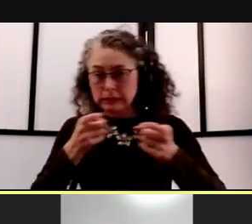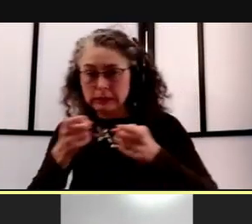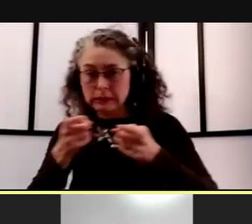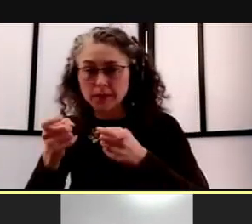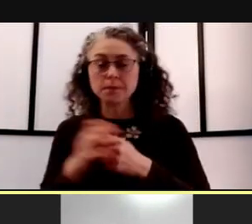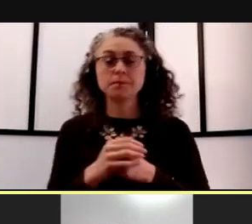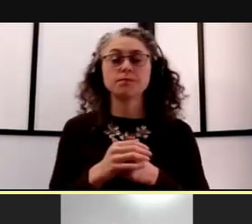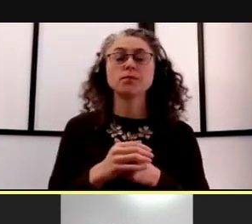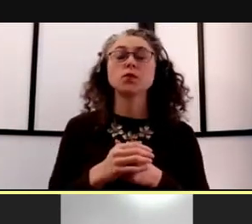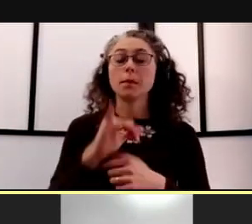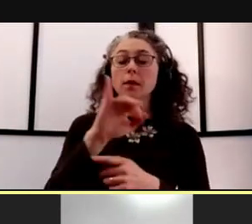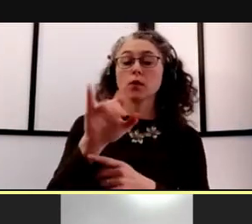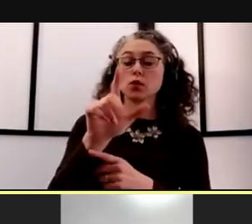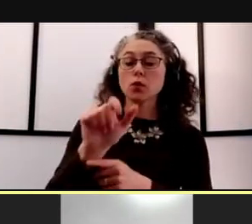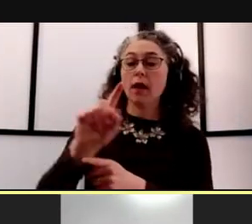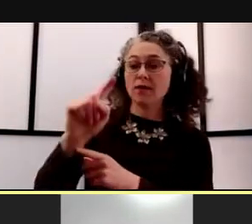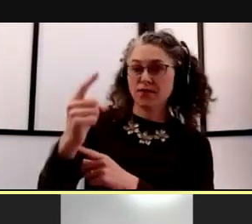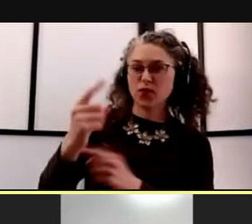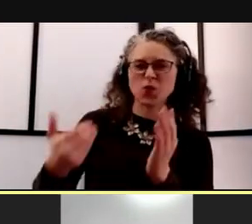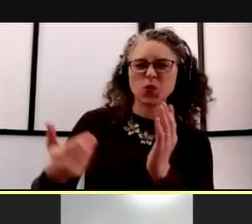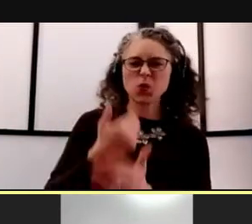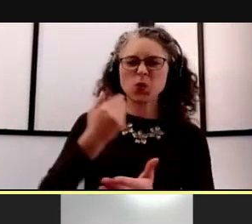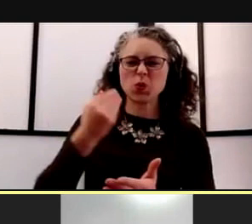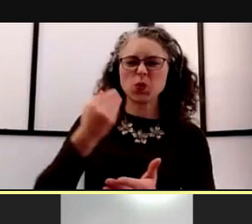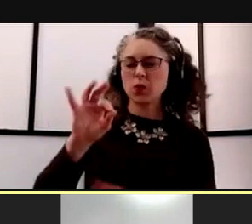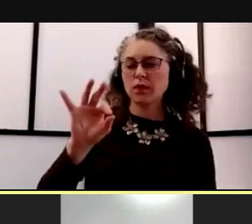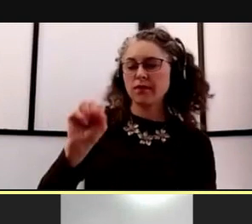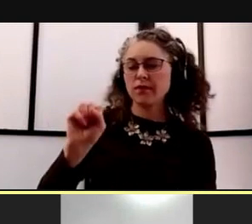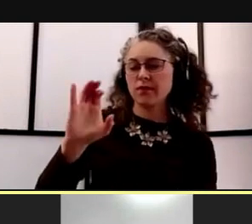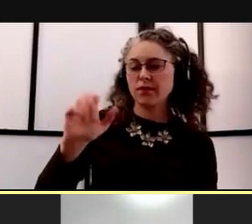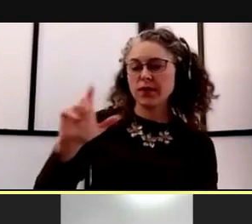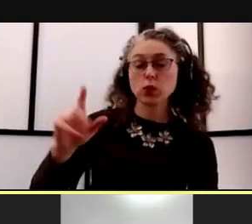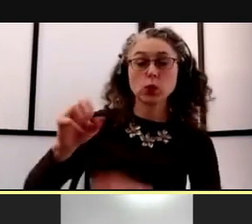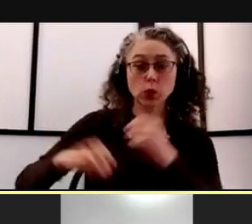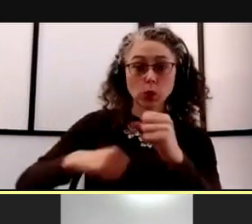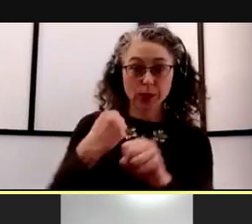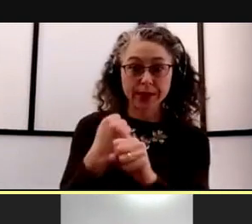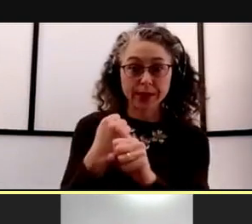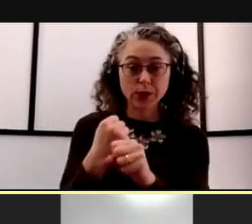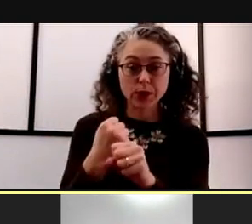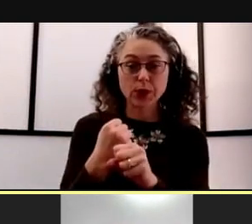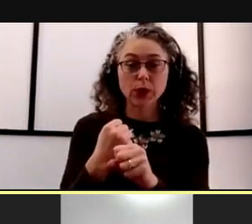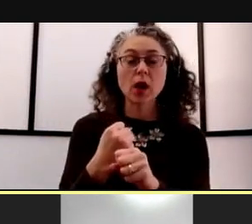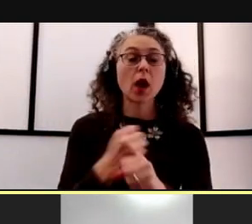on July 1st, and pending regental approval of our proposed budget in June,